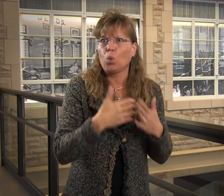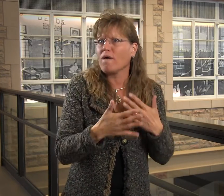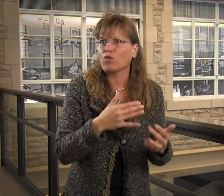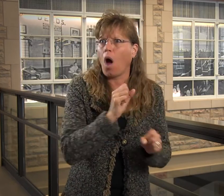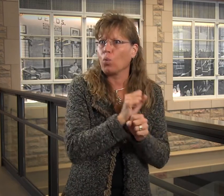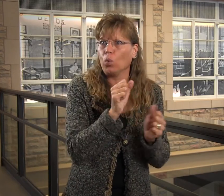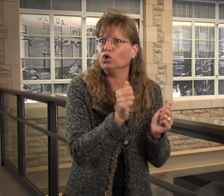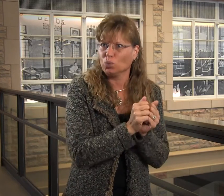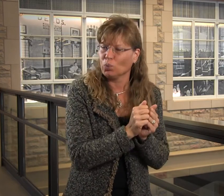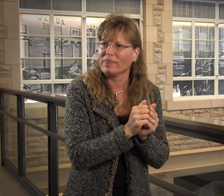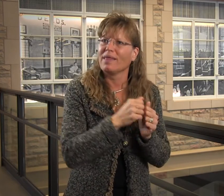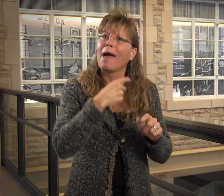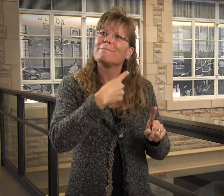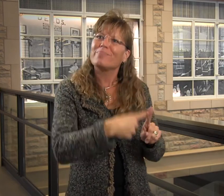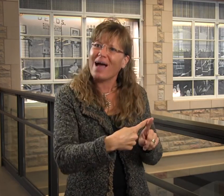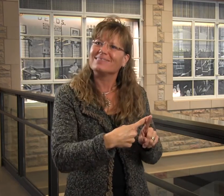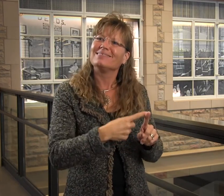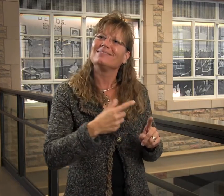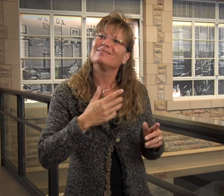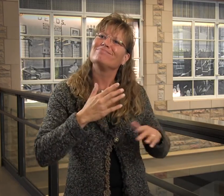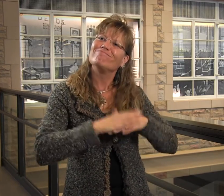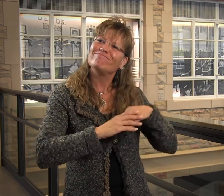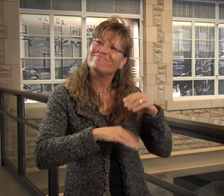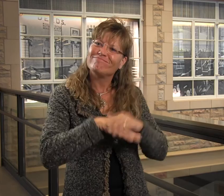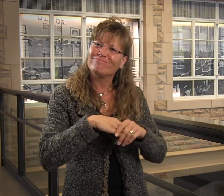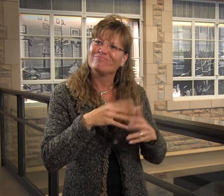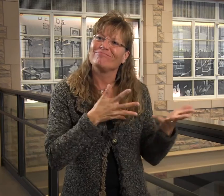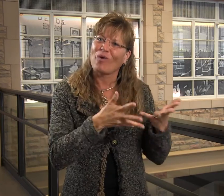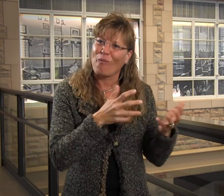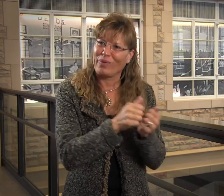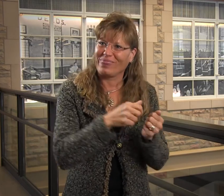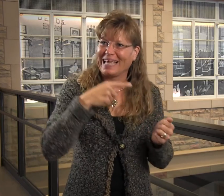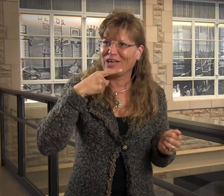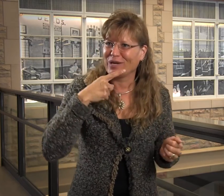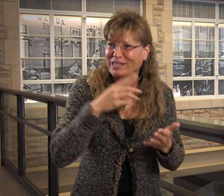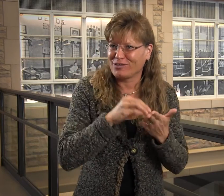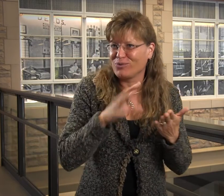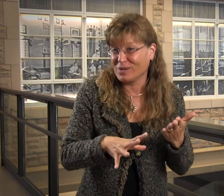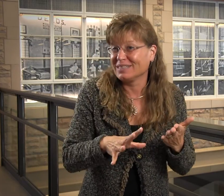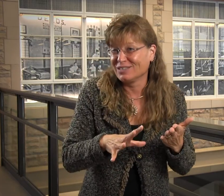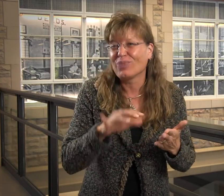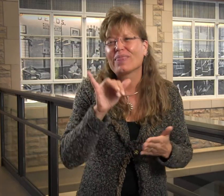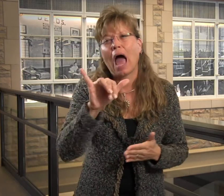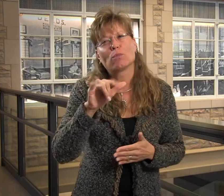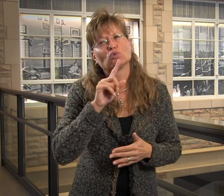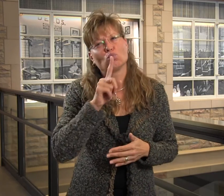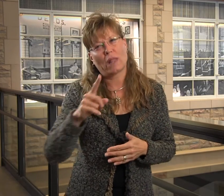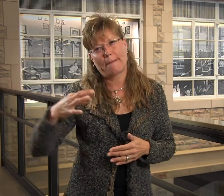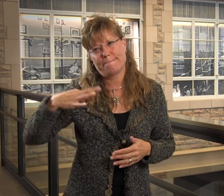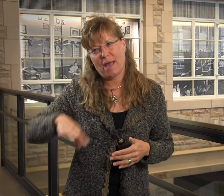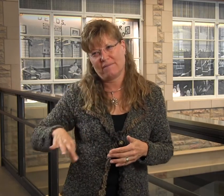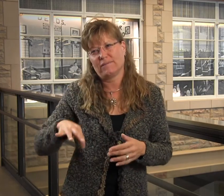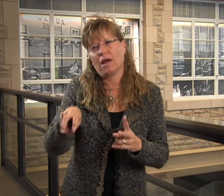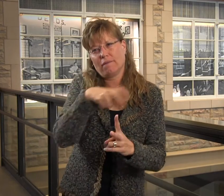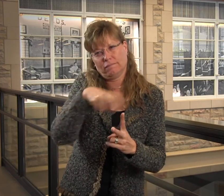I was able to work with that. I was more comfortable in a hearing world. It was my comfort zone, but I was able to work between both worlds